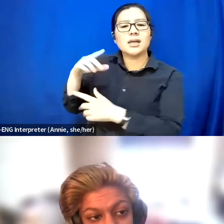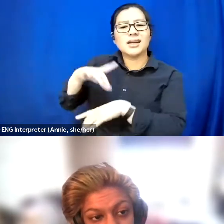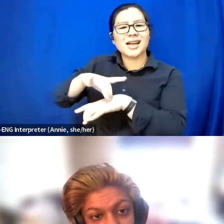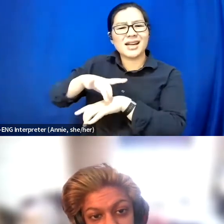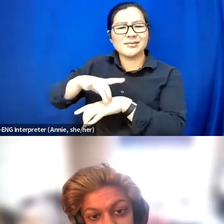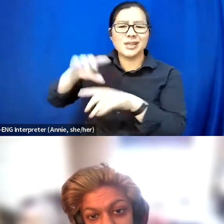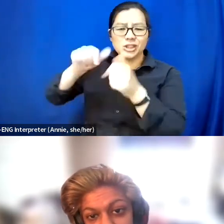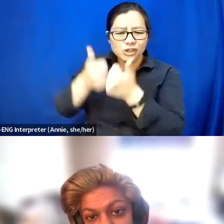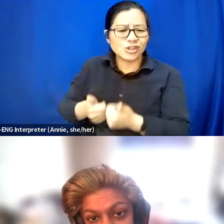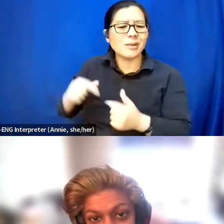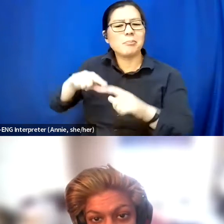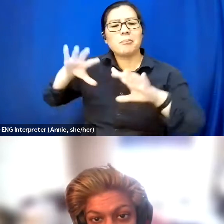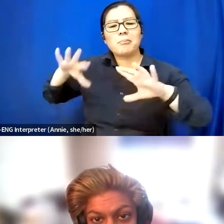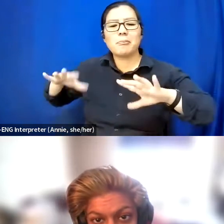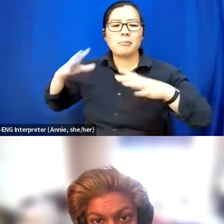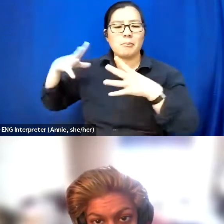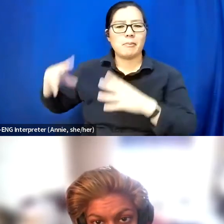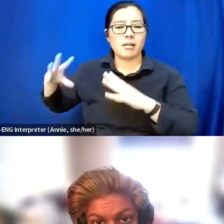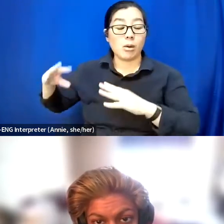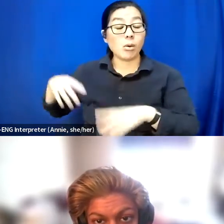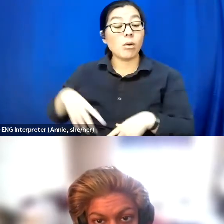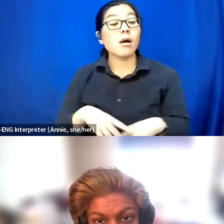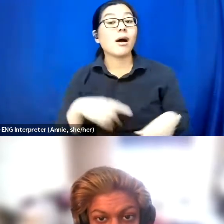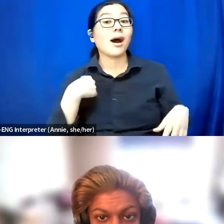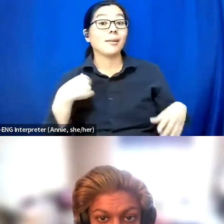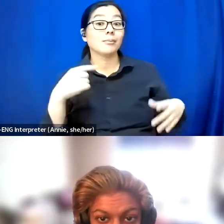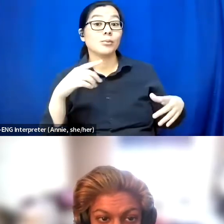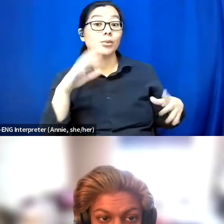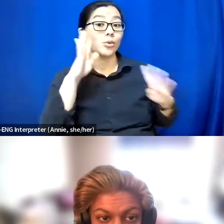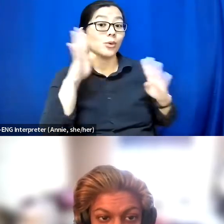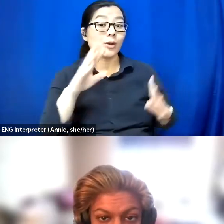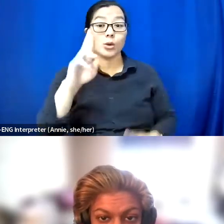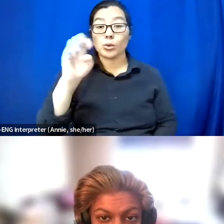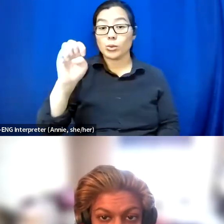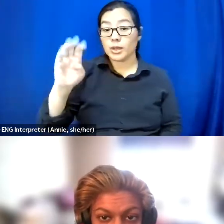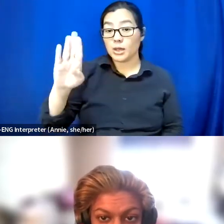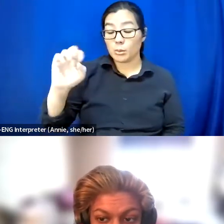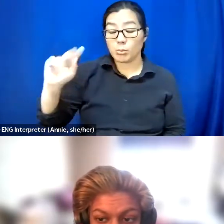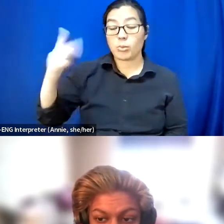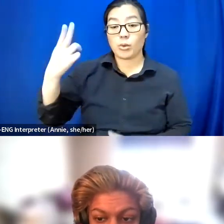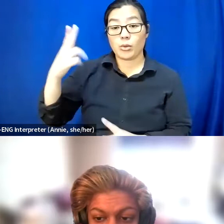I am the creator of Rebirth Garments which is a clothing line for queer